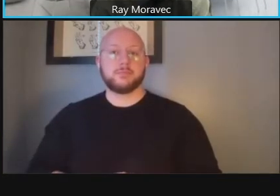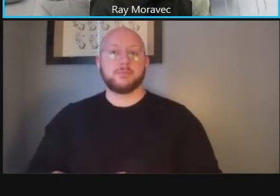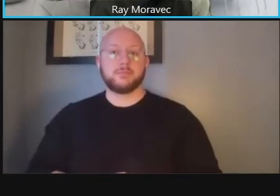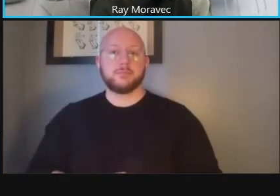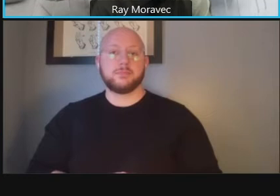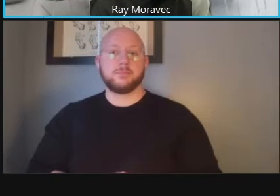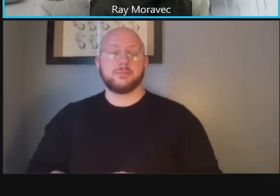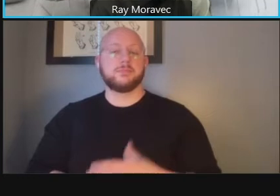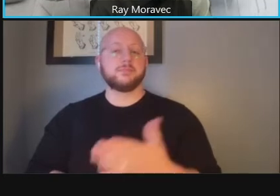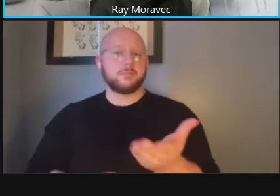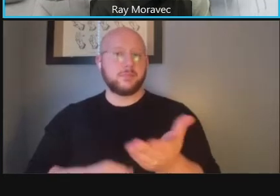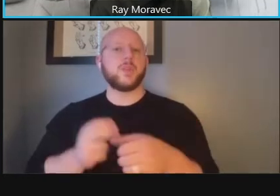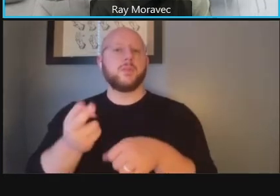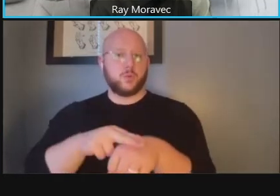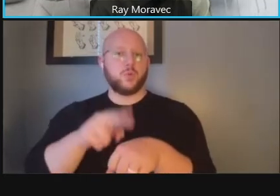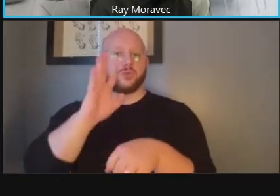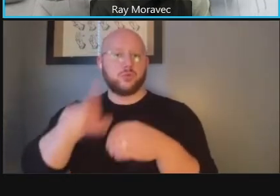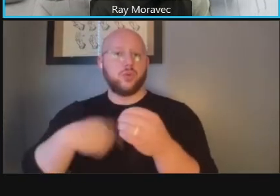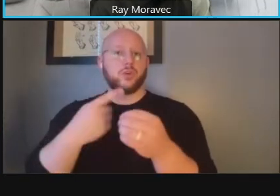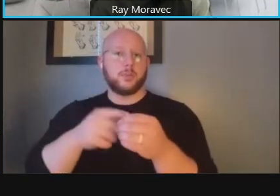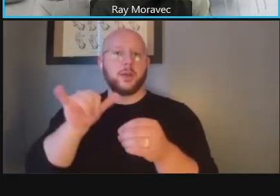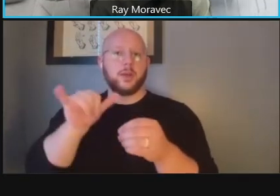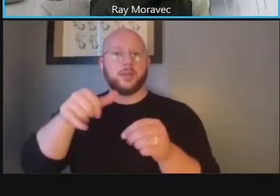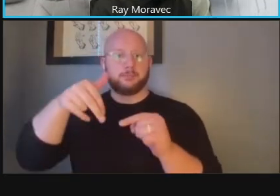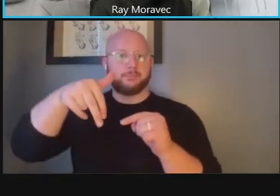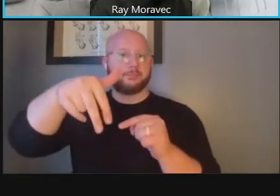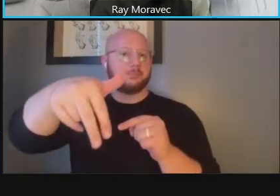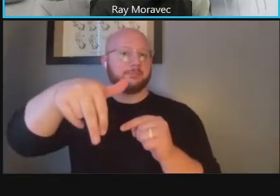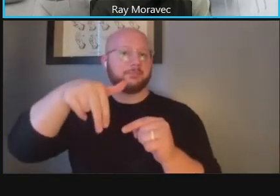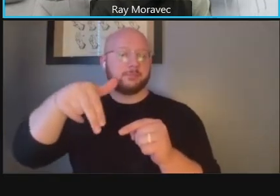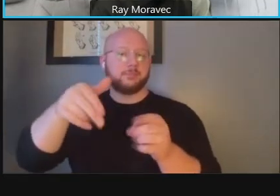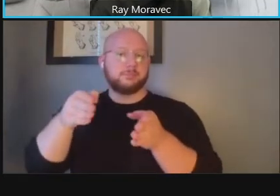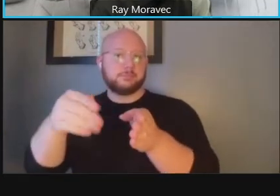of course we talked about the sidewalk and pedestrian treatments that go along with that